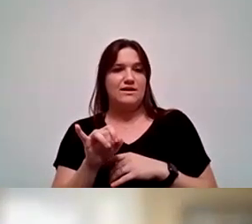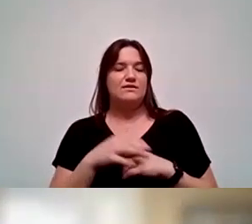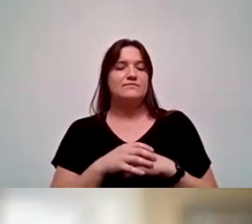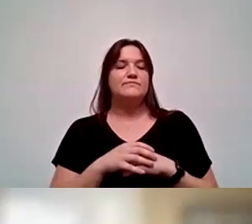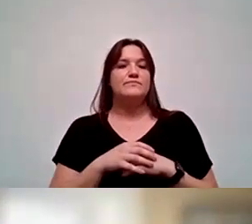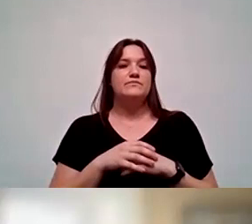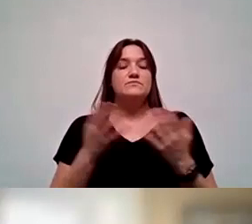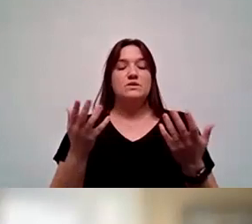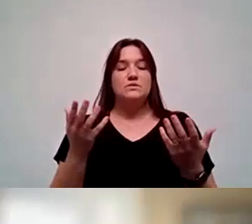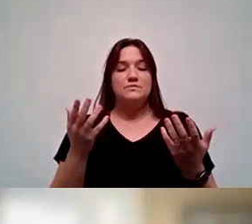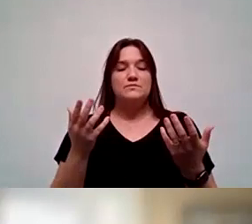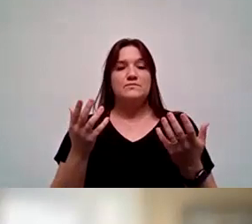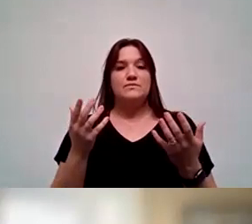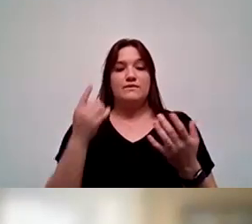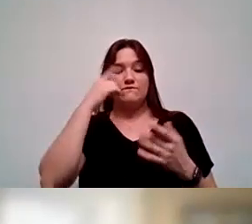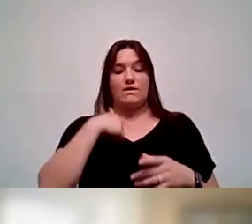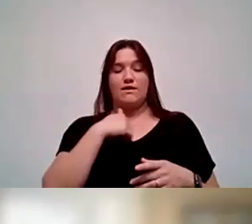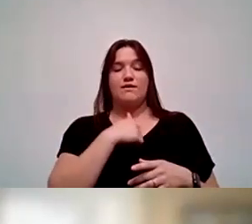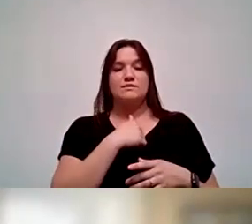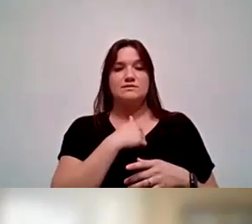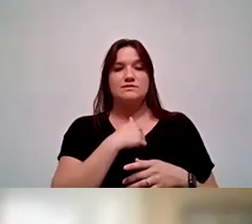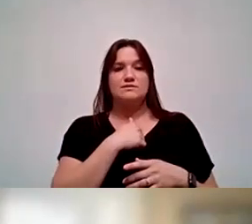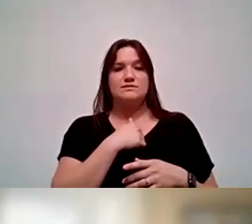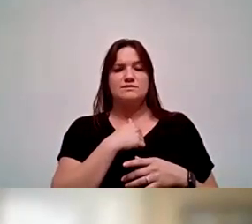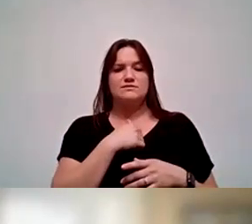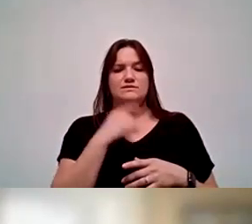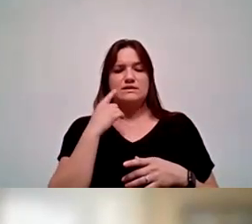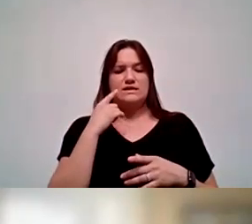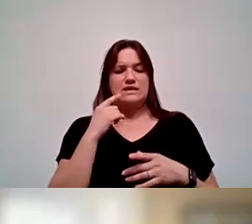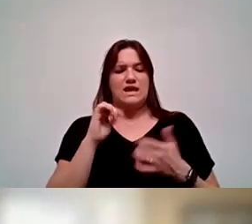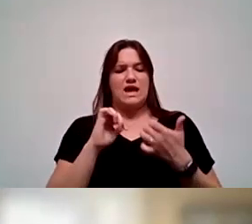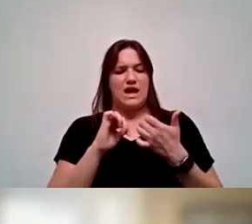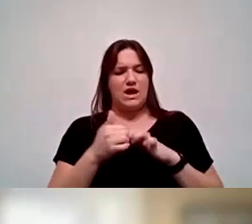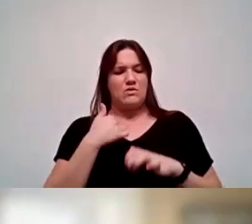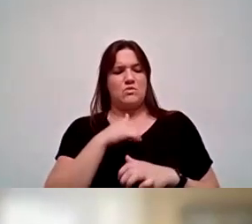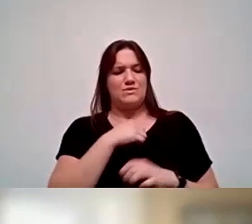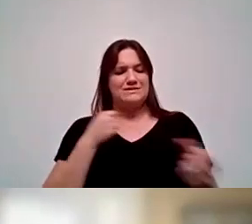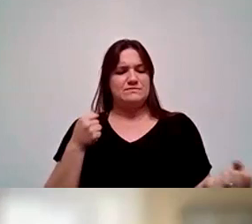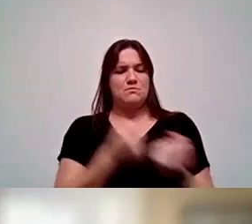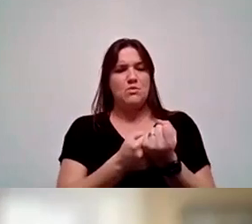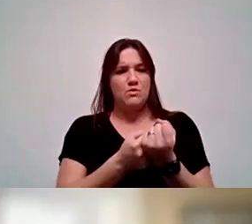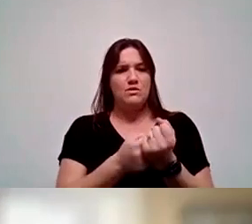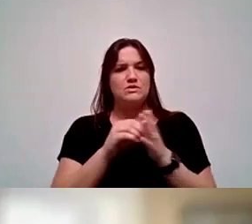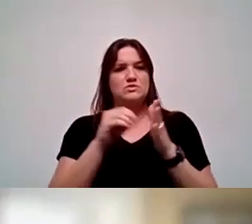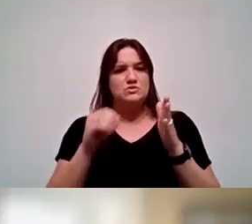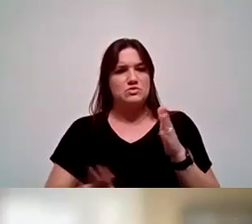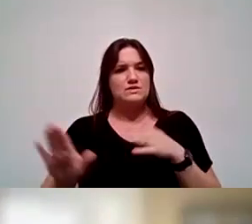So for us, it's important how can we support our students and their success in a way